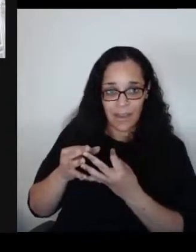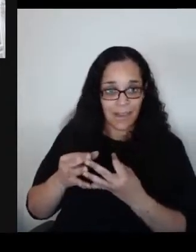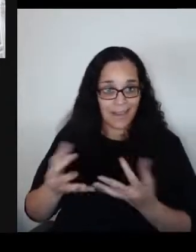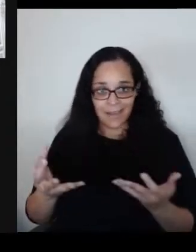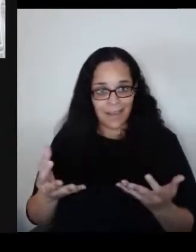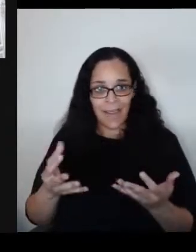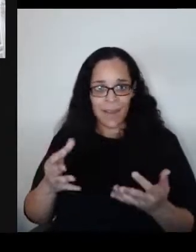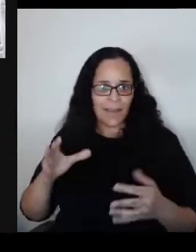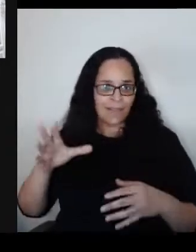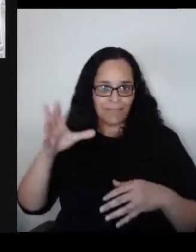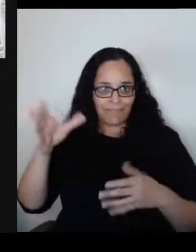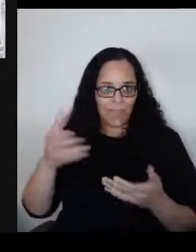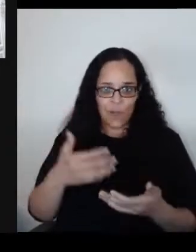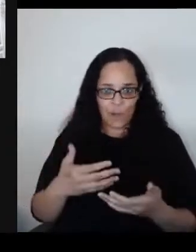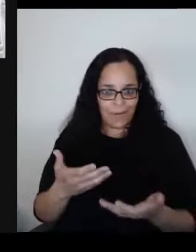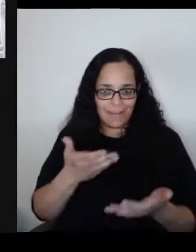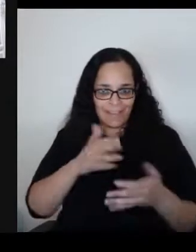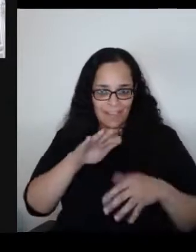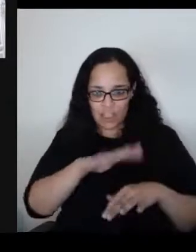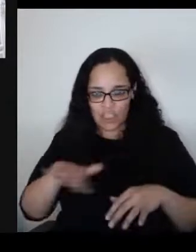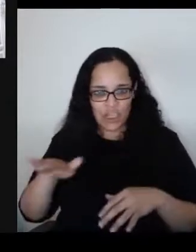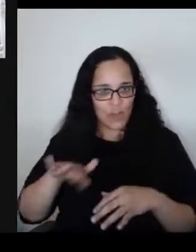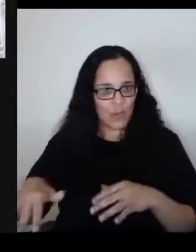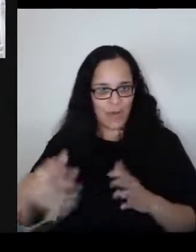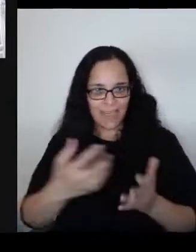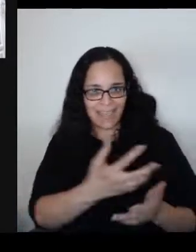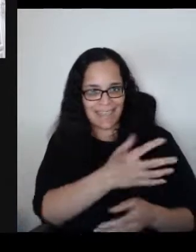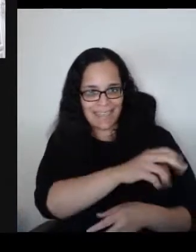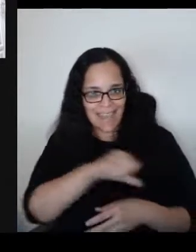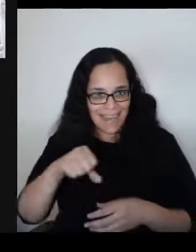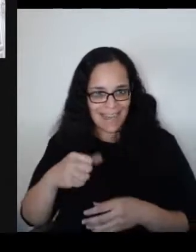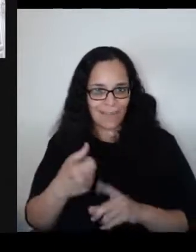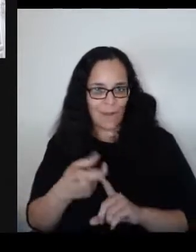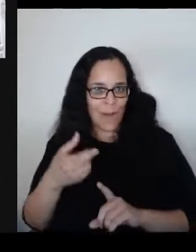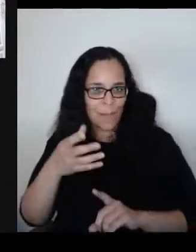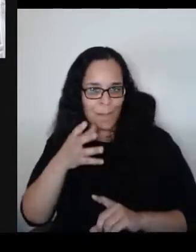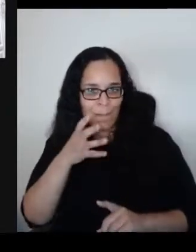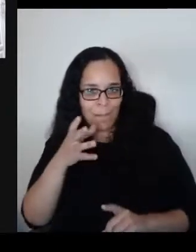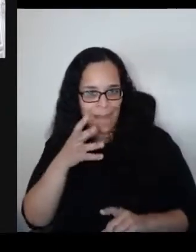You want to start Aliza and then maybe Mike? Yes, I definitely do. I was in Washington at the rally.